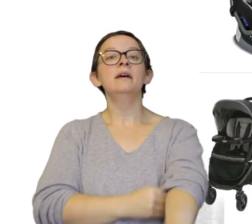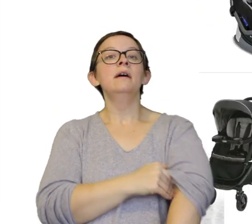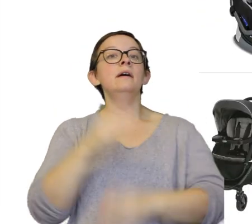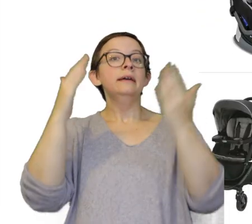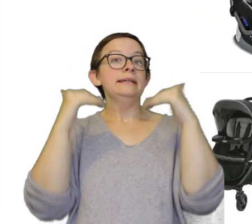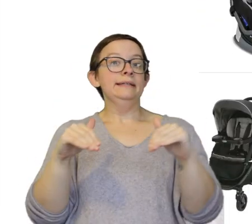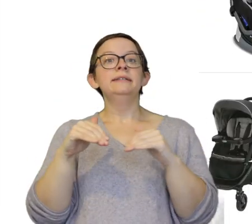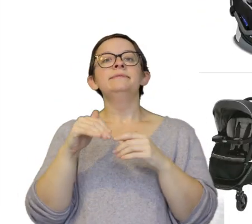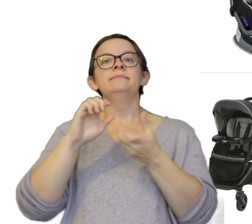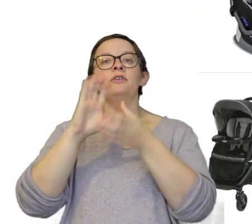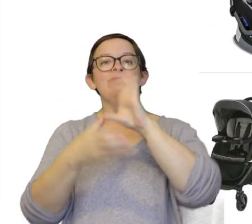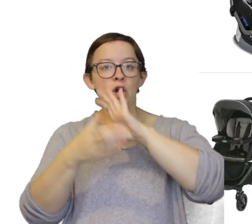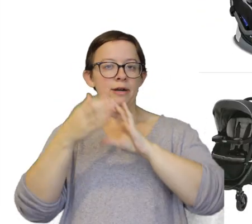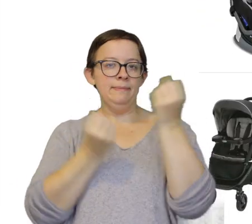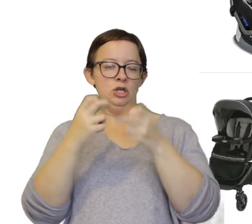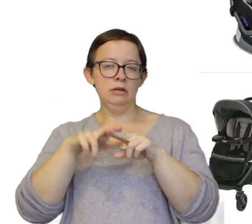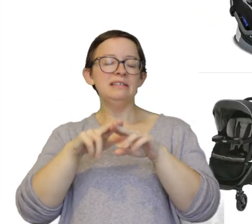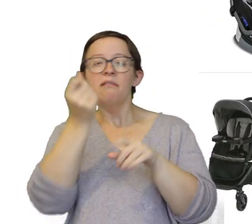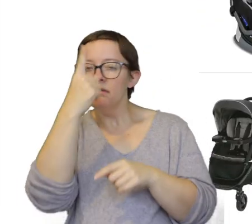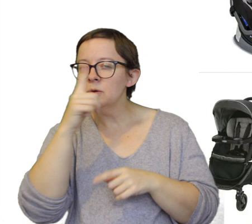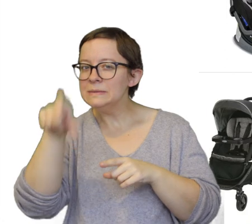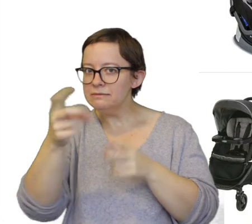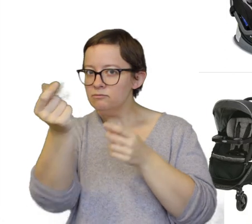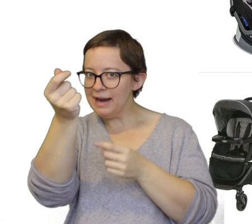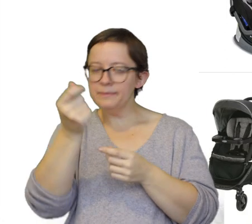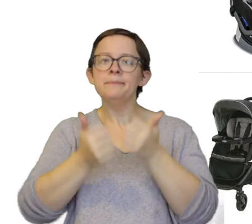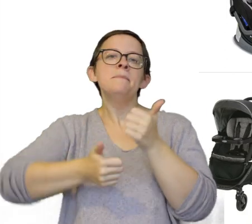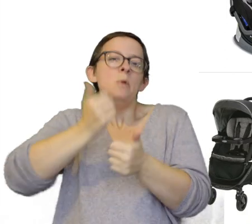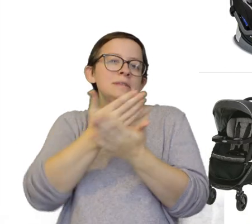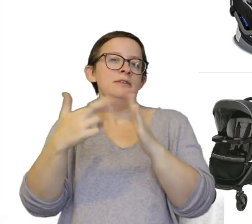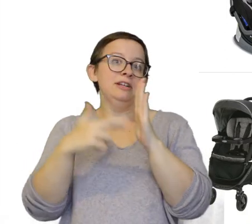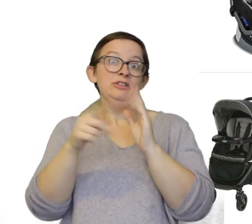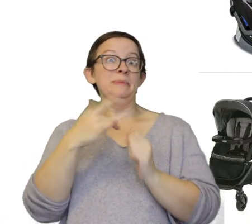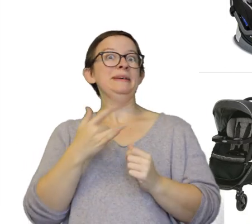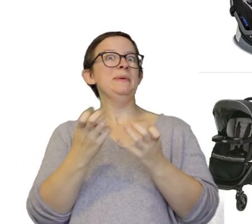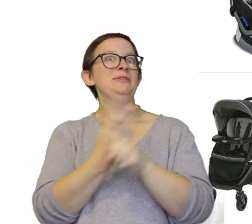Next is a convertible car seat. Um, you're not gonna need this right away and most items in your registry are things you want to use right away.